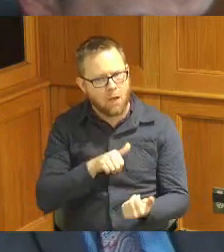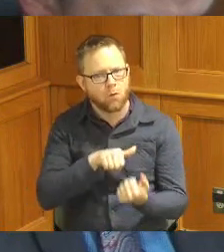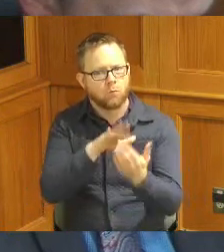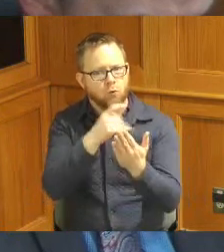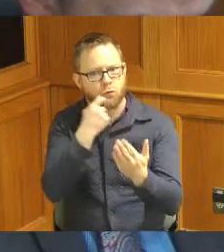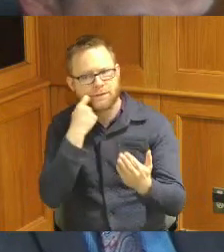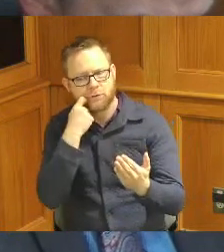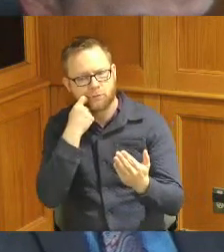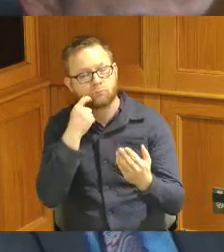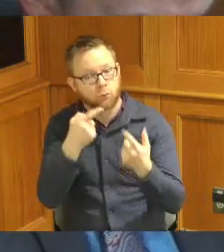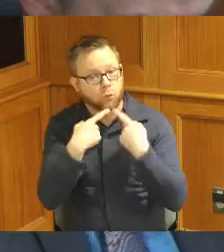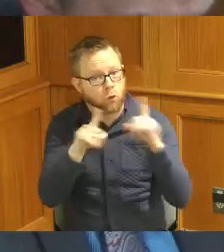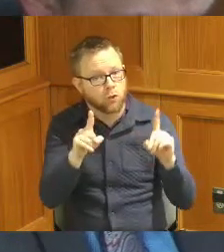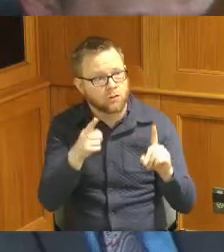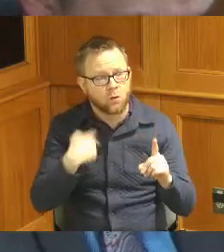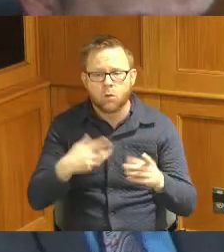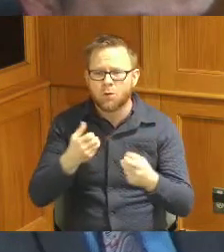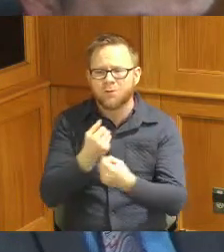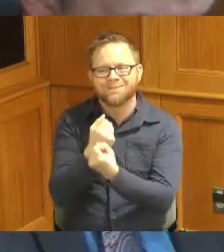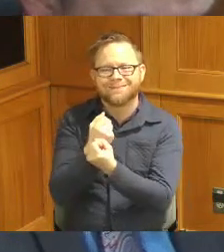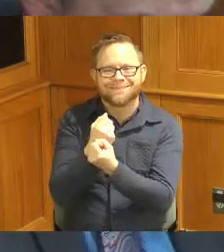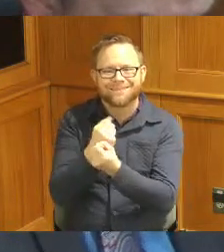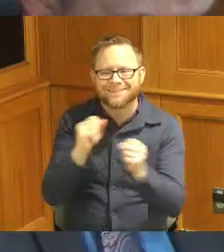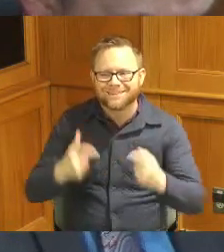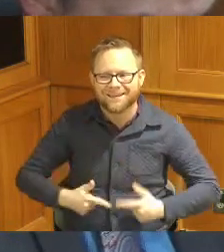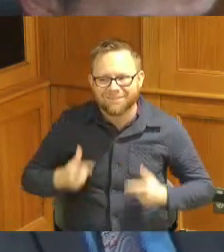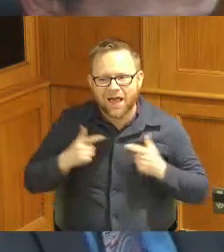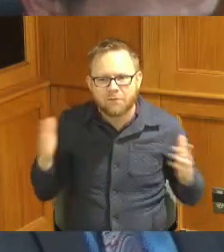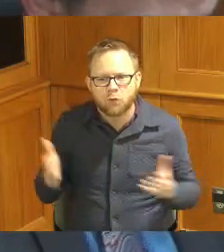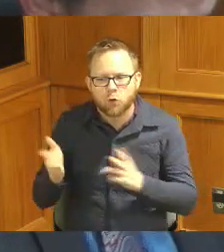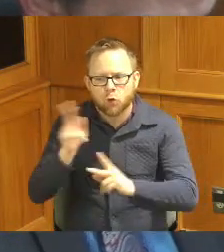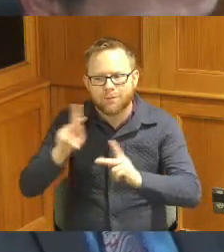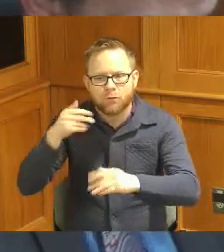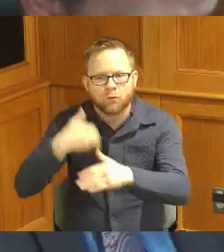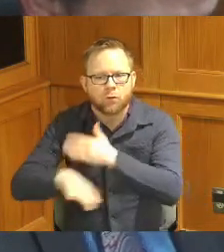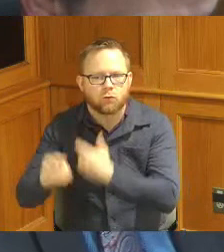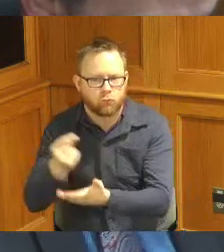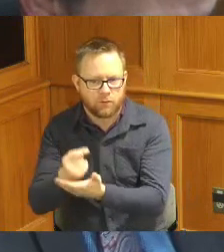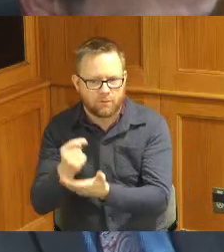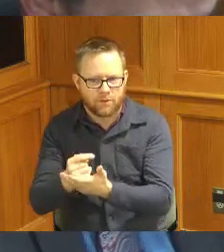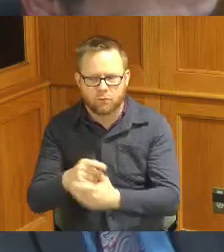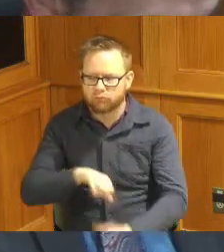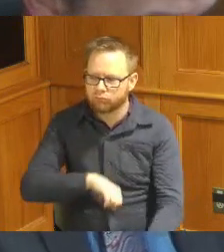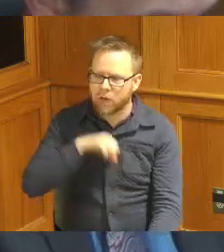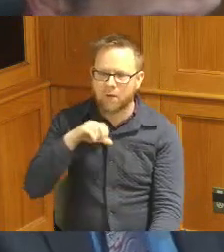is one of trying to save a life to get people into treatment so very proud of the work of hcorkin was